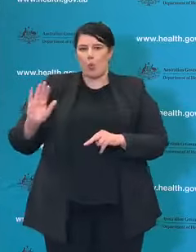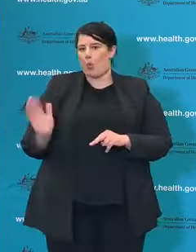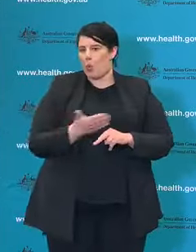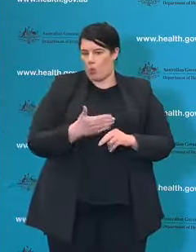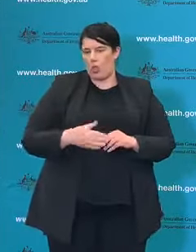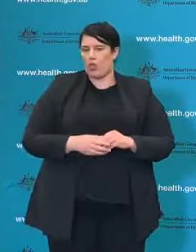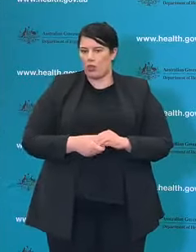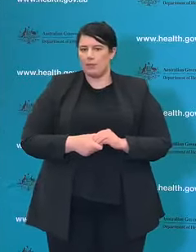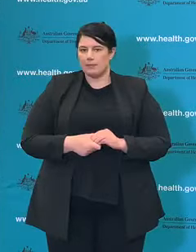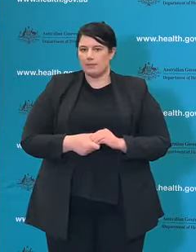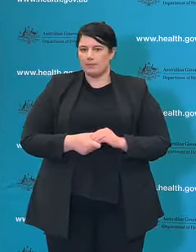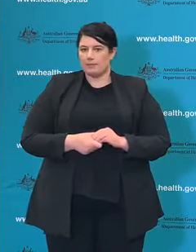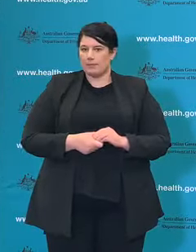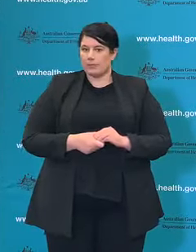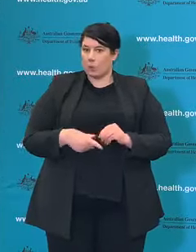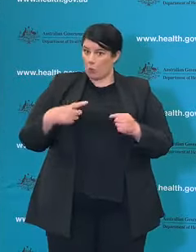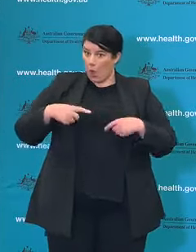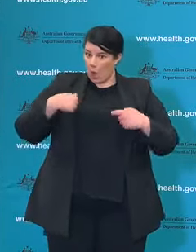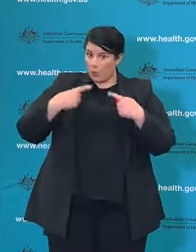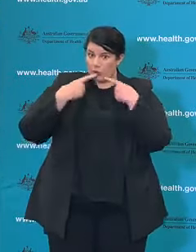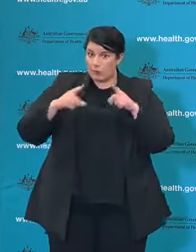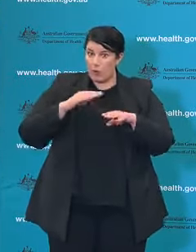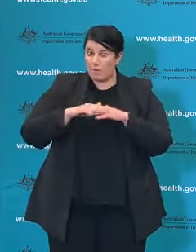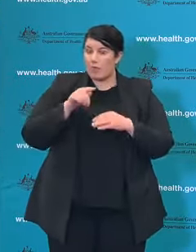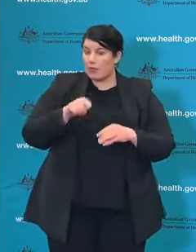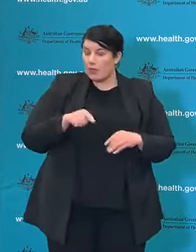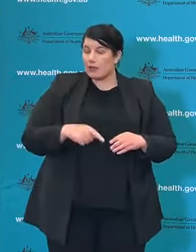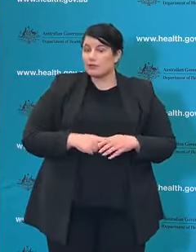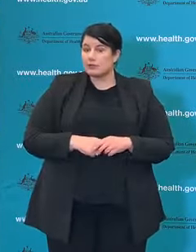that has come out to come about. The Infection Control Expert Group